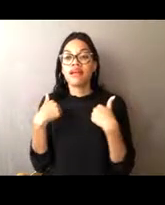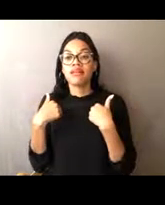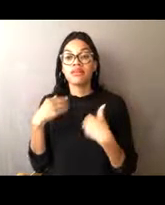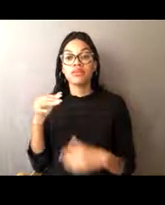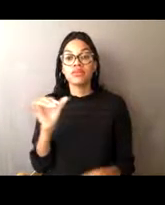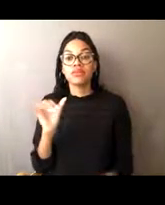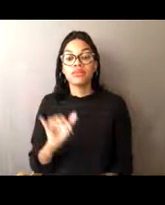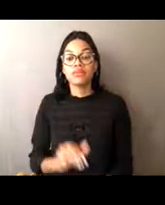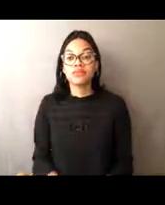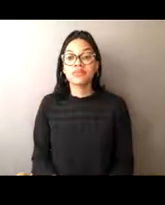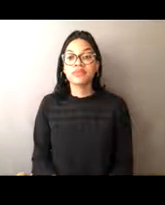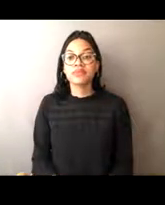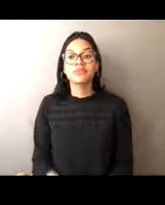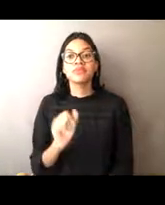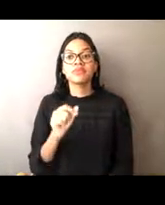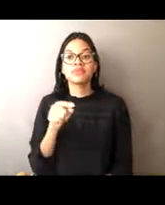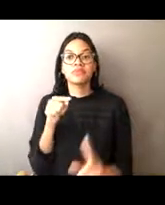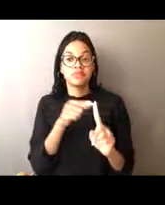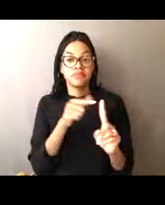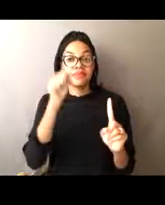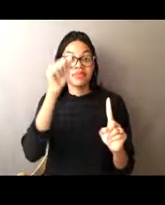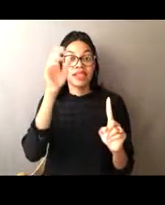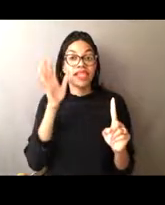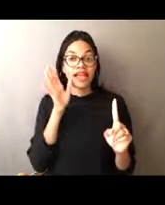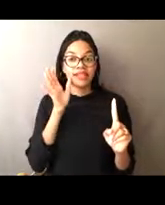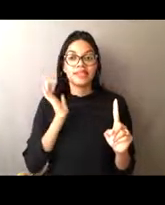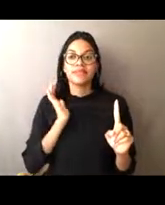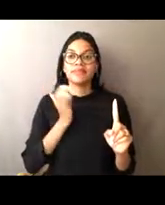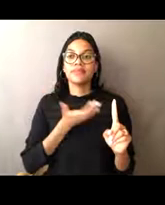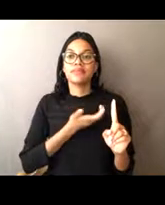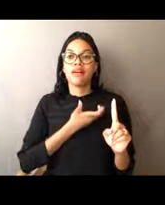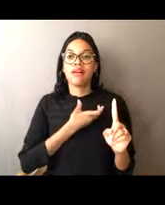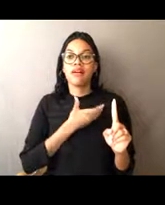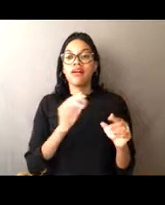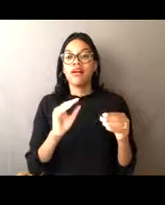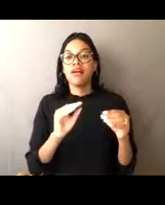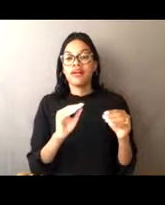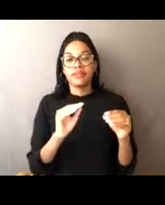So in Alaska, our native populations for thousands of years